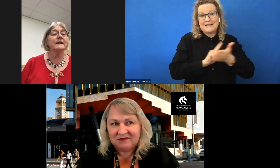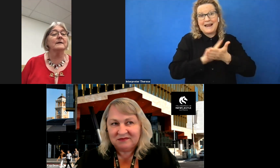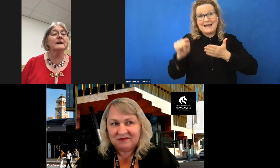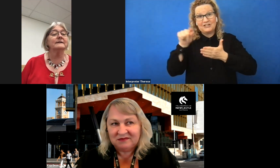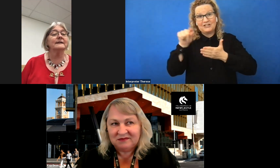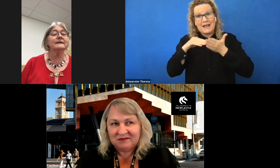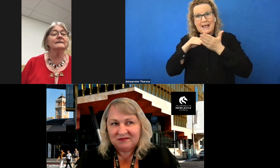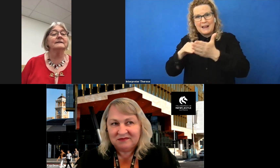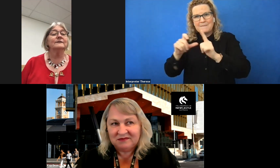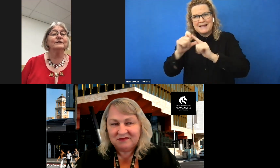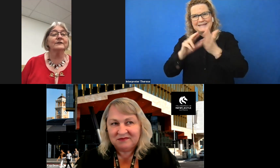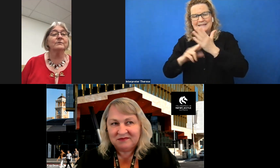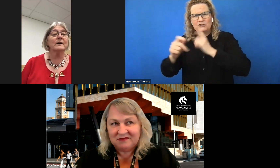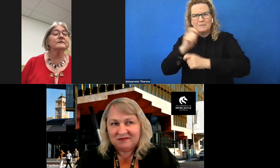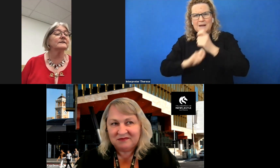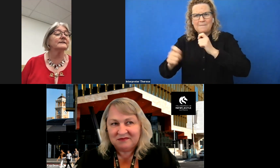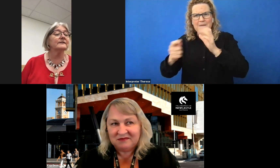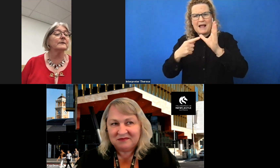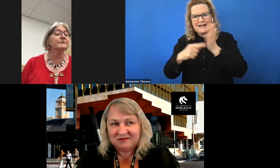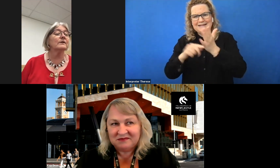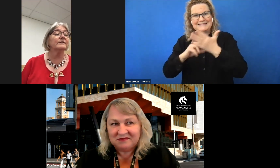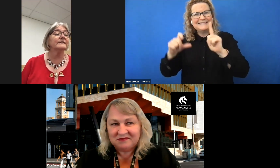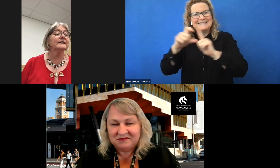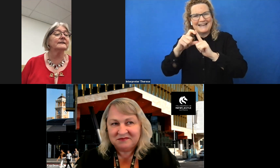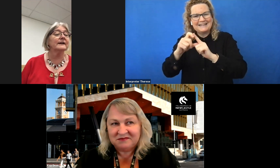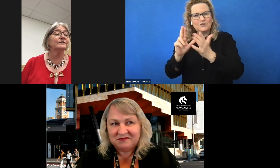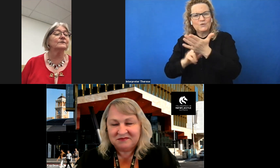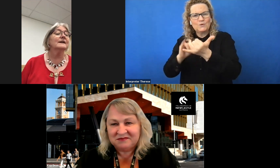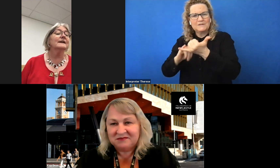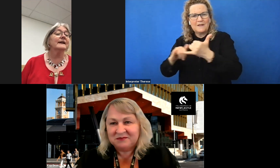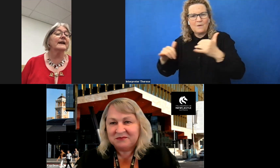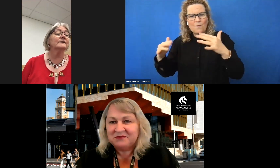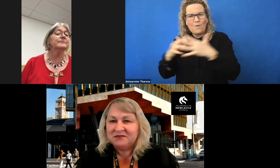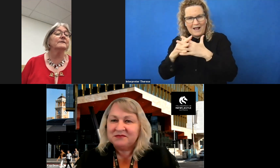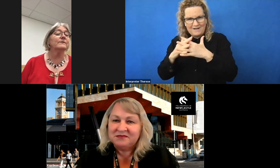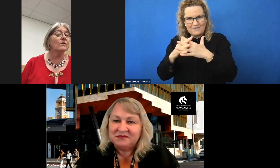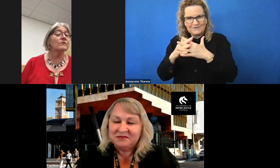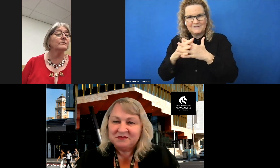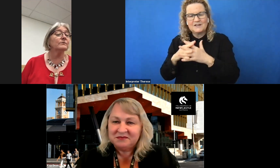become ATEND New South Wales State Chapter of ATEND national. Kay has been involved with the